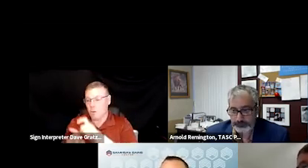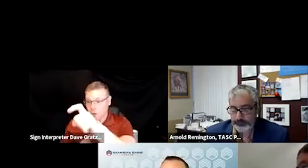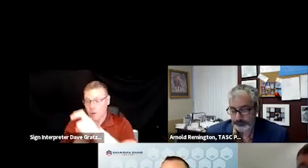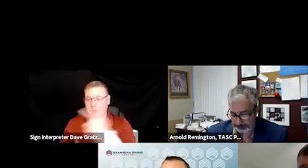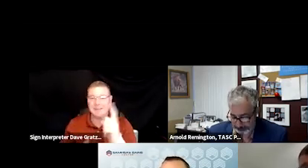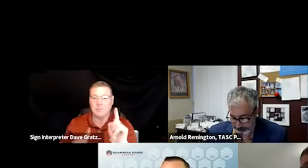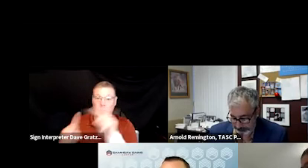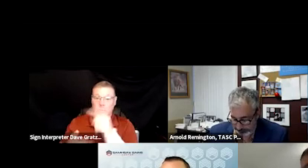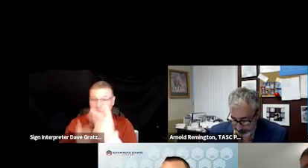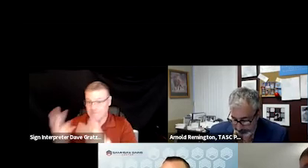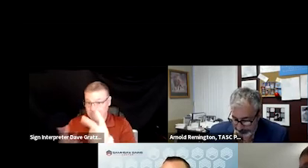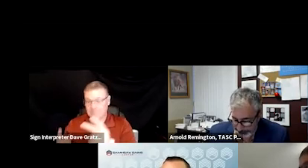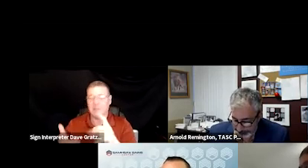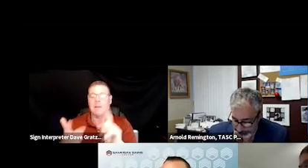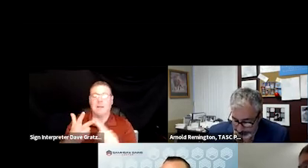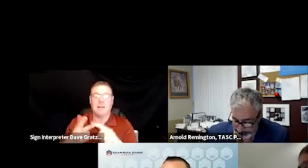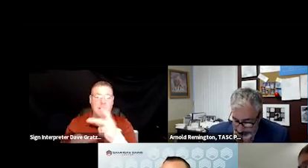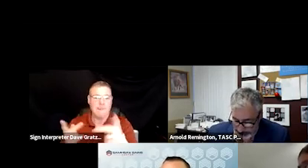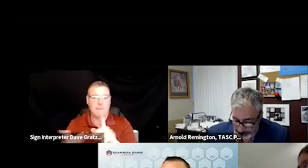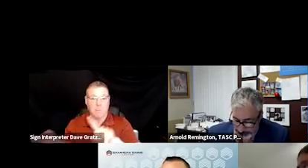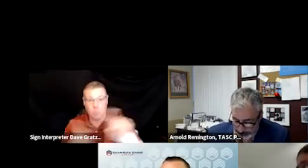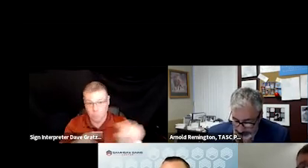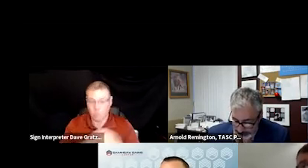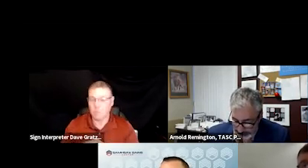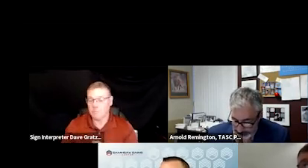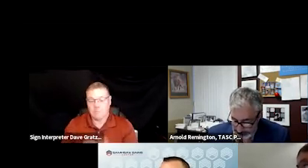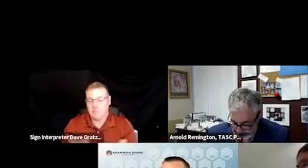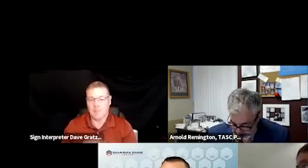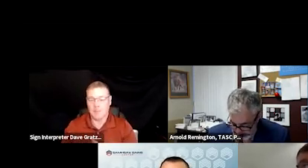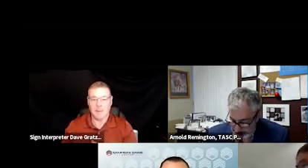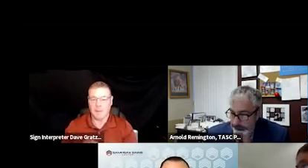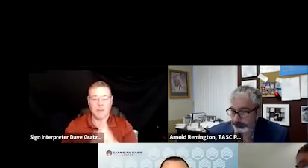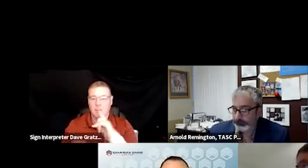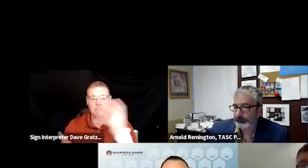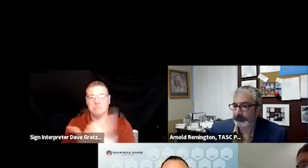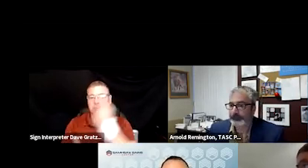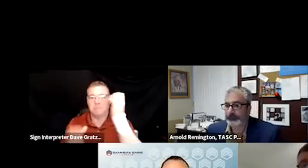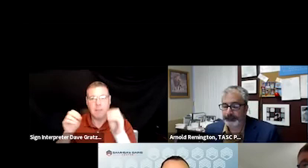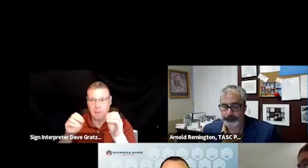and a place to go is just a incredible opportunity right now with 988.